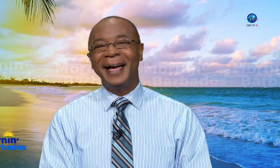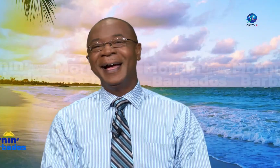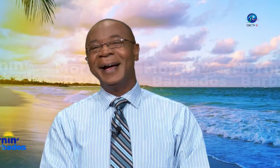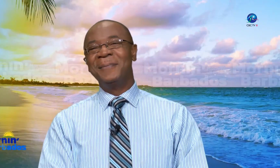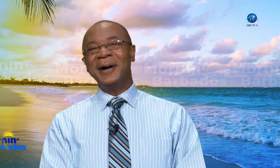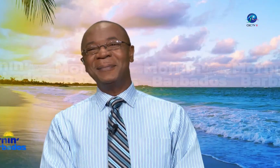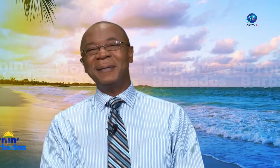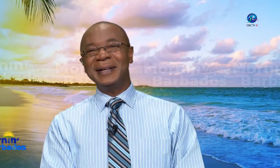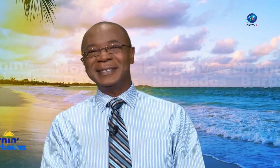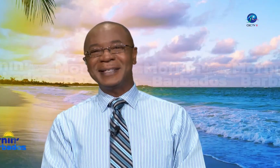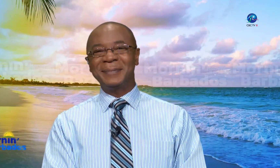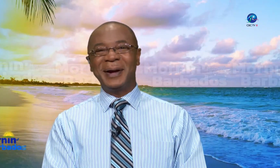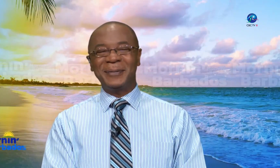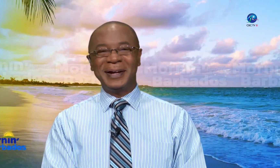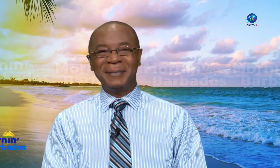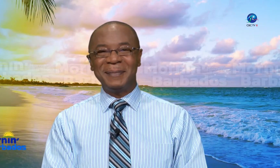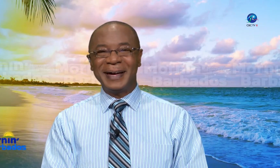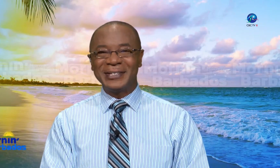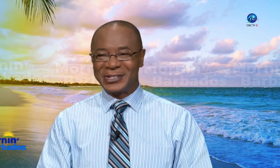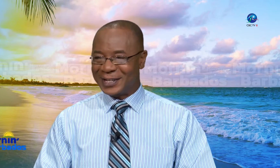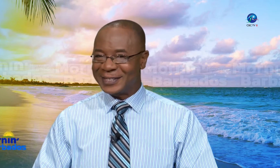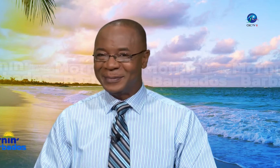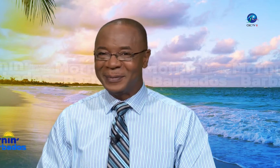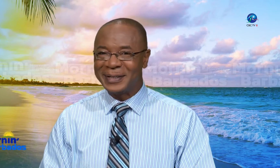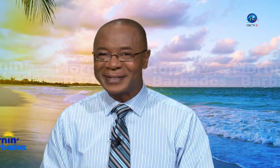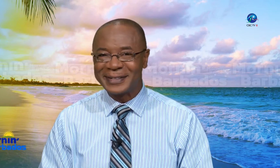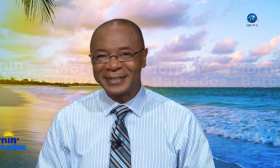what did Robin just think it's a bakery coming back in just a moment